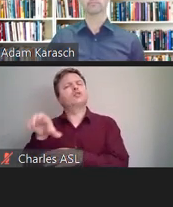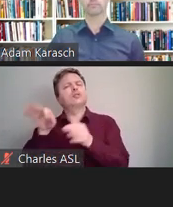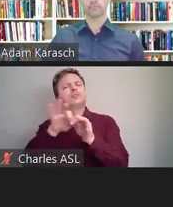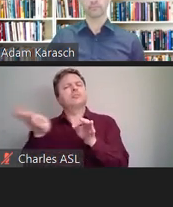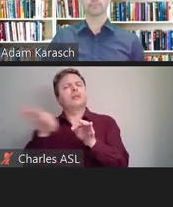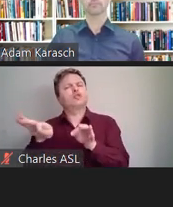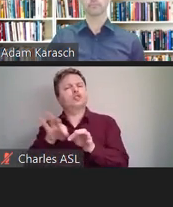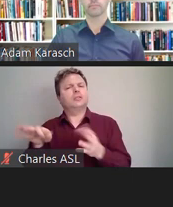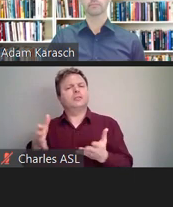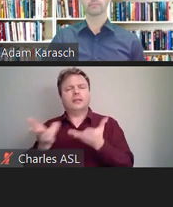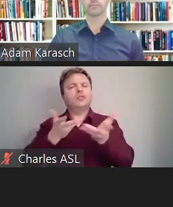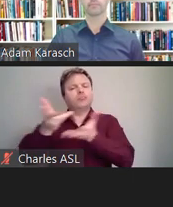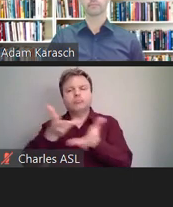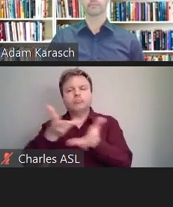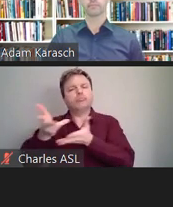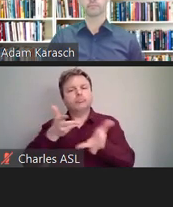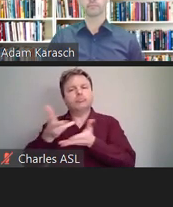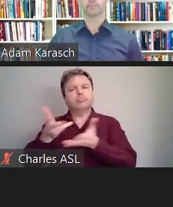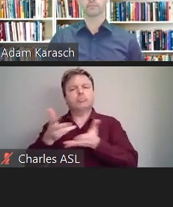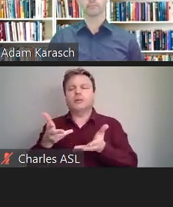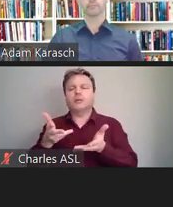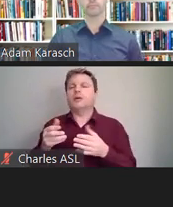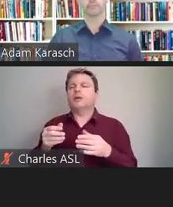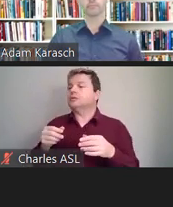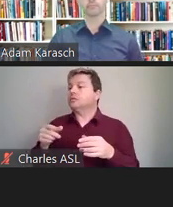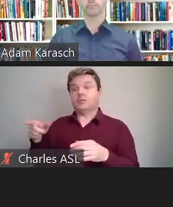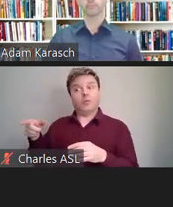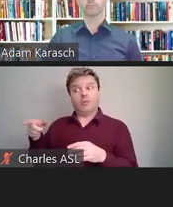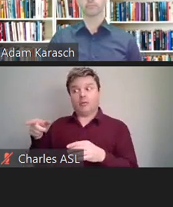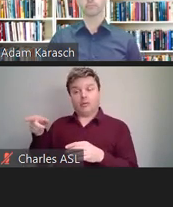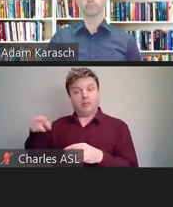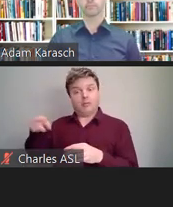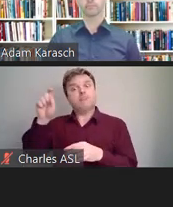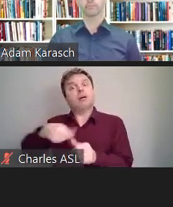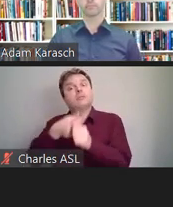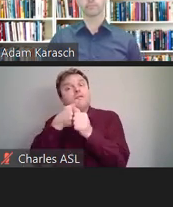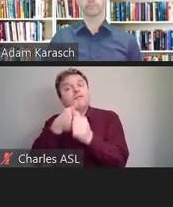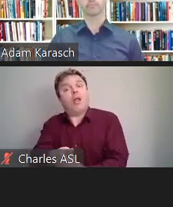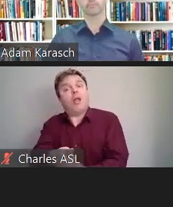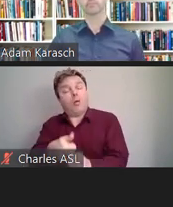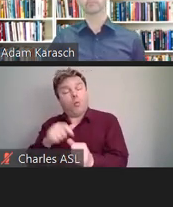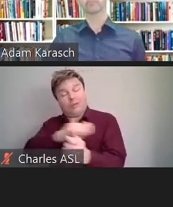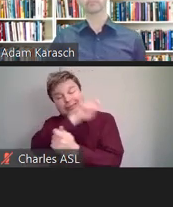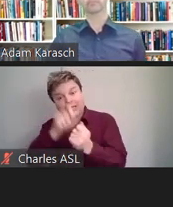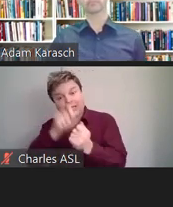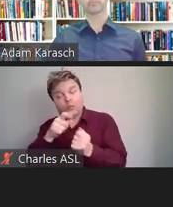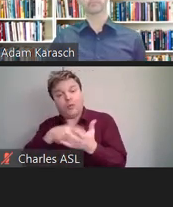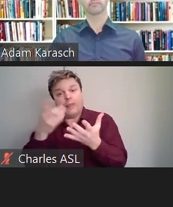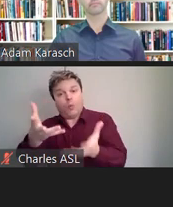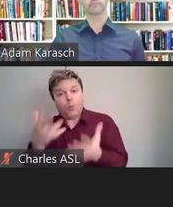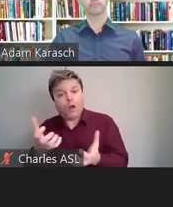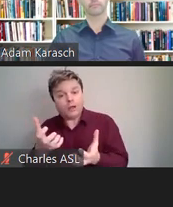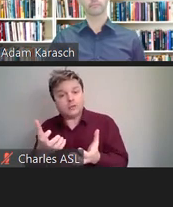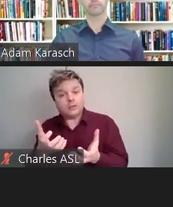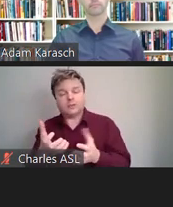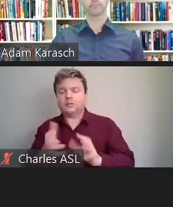So the employer is not bound to do whatever the employee says, but you need to engage in that interactive process.